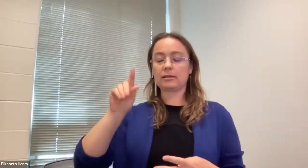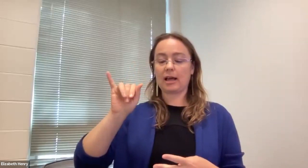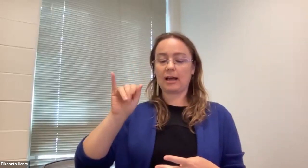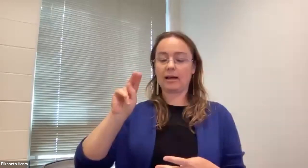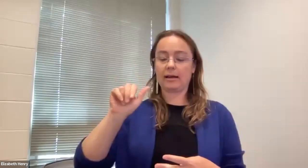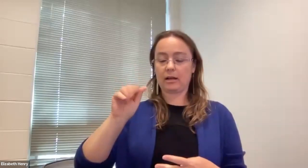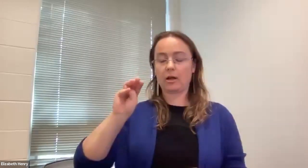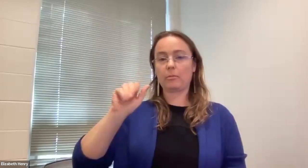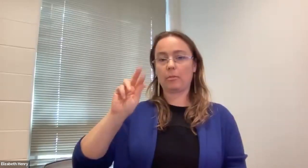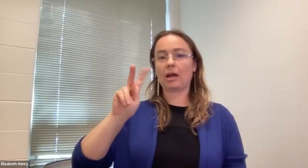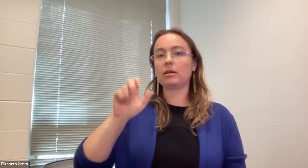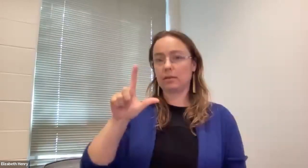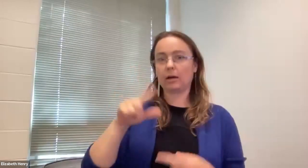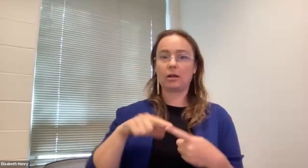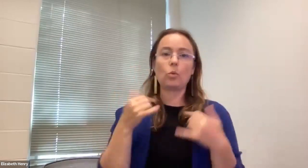Gustavo Navarrete (he/him/él): and Diana Markel